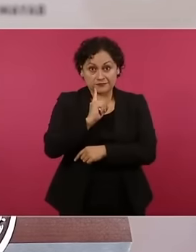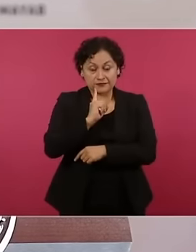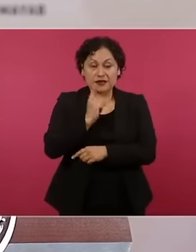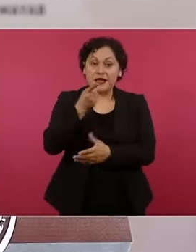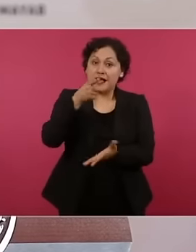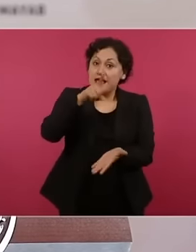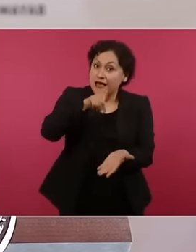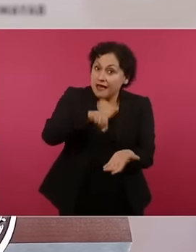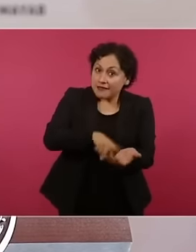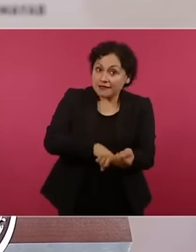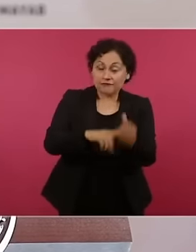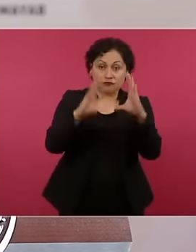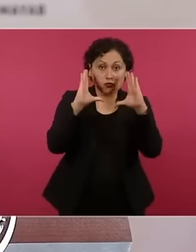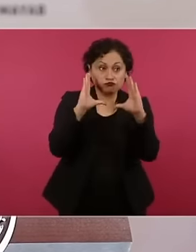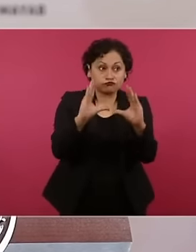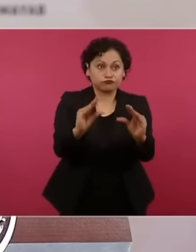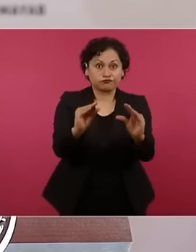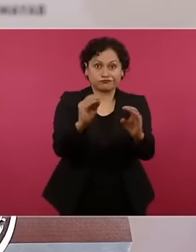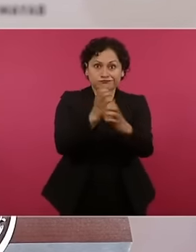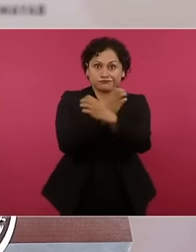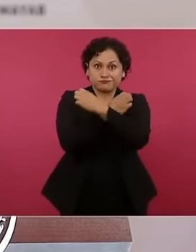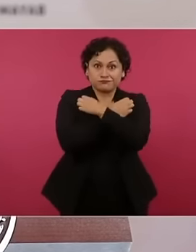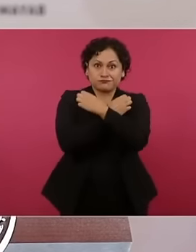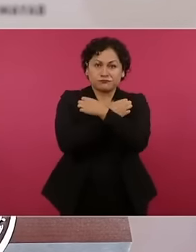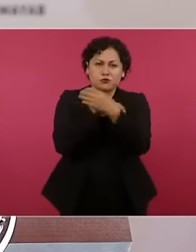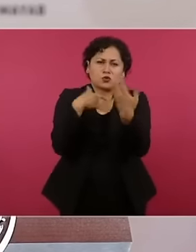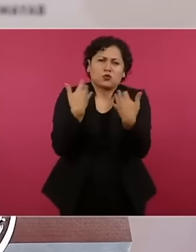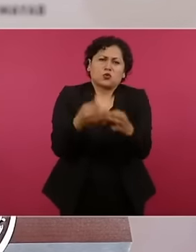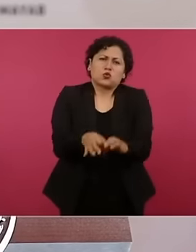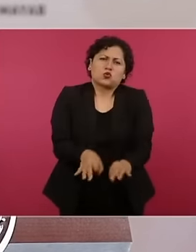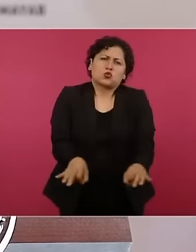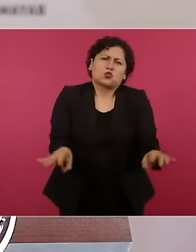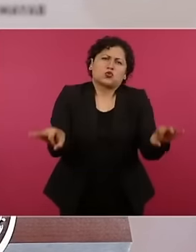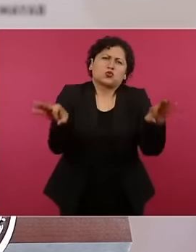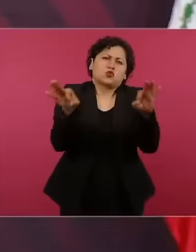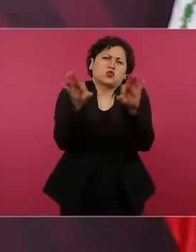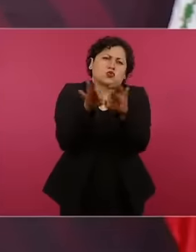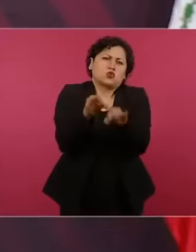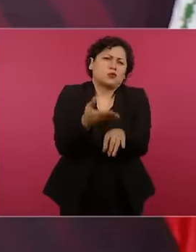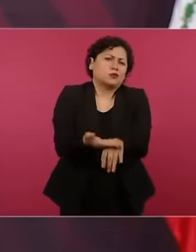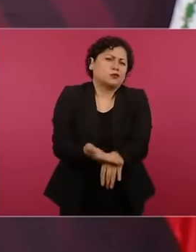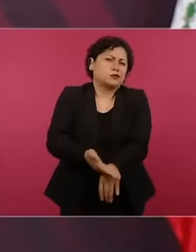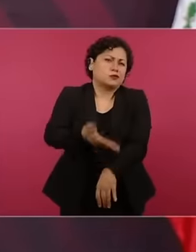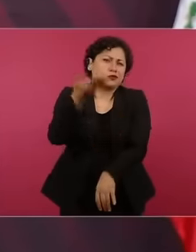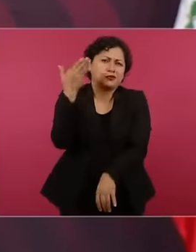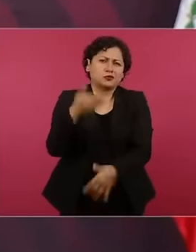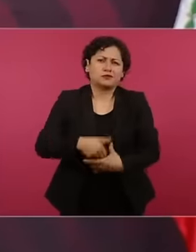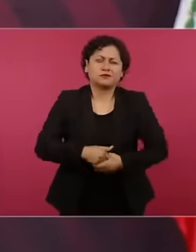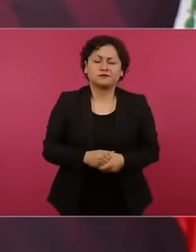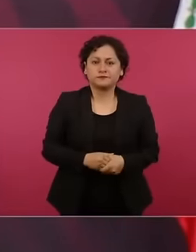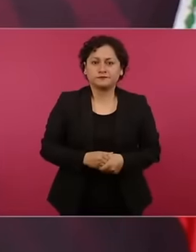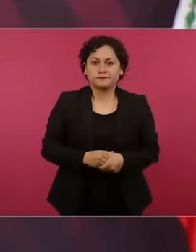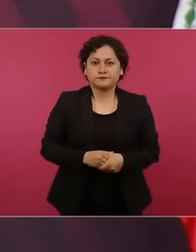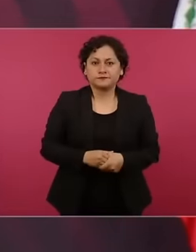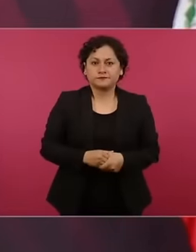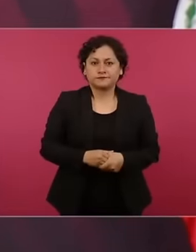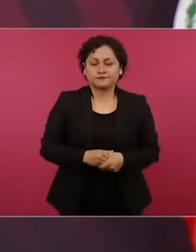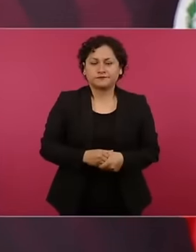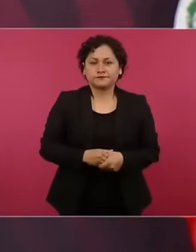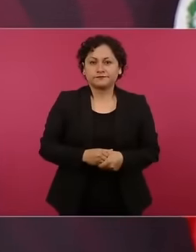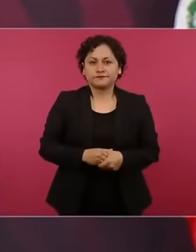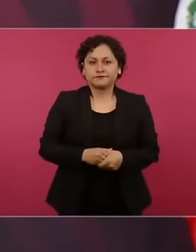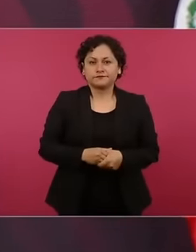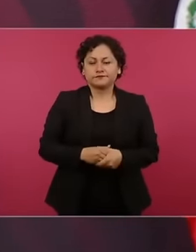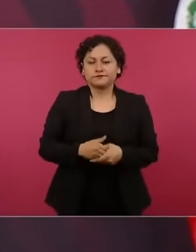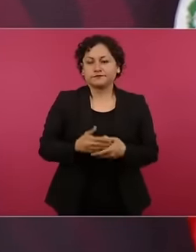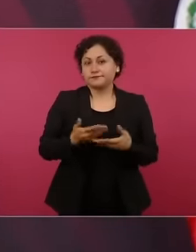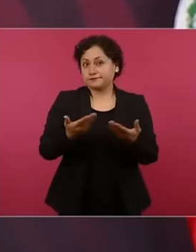education, it is no coincidence that in this matter our